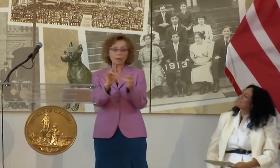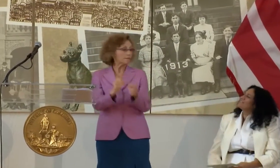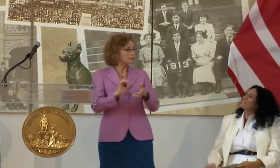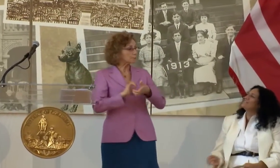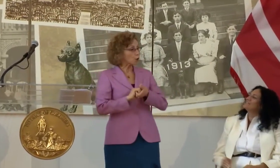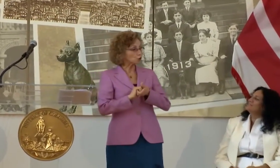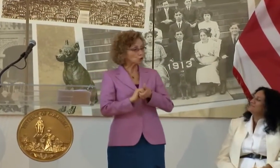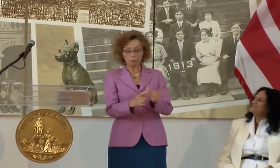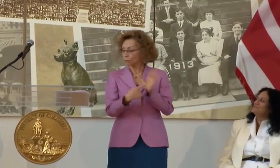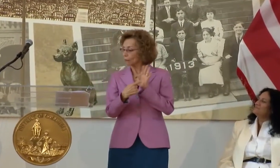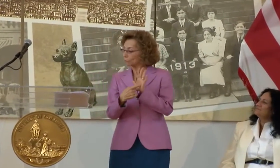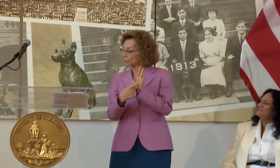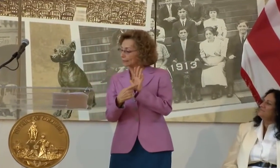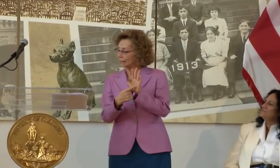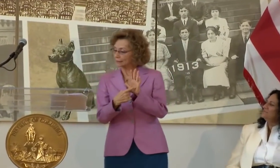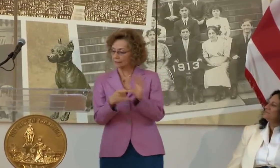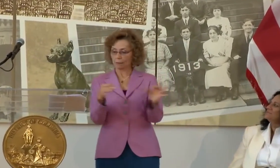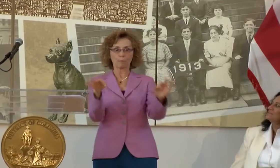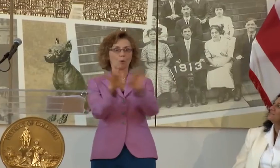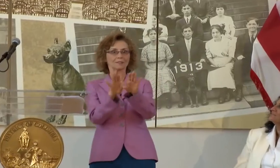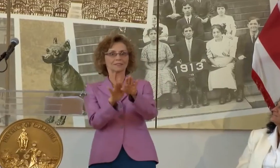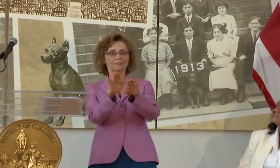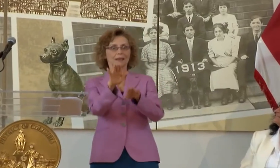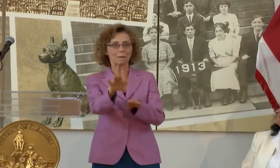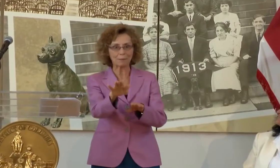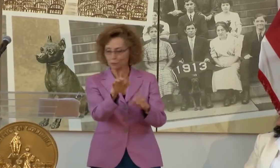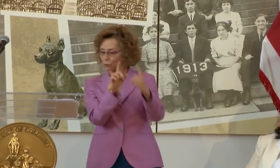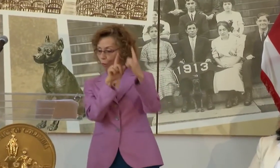AS FRED HAS JUST MENTIONED, THIS PARTNERSHIP REPRESENTATIVES A